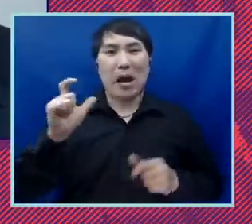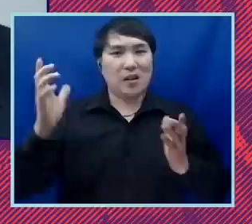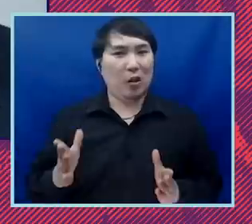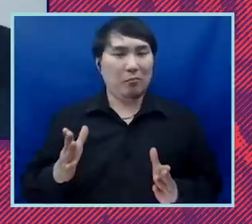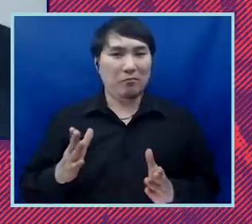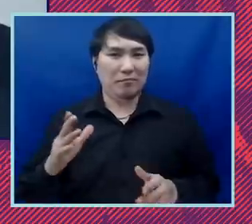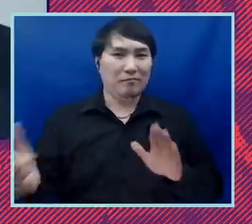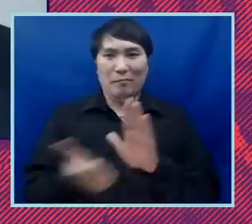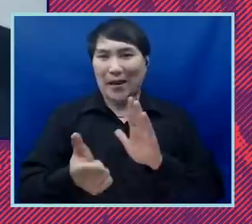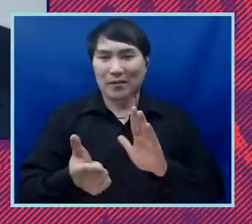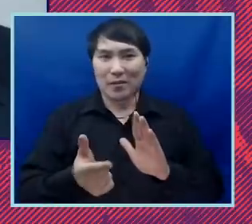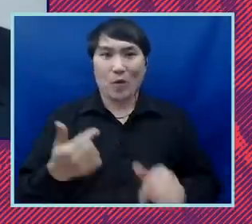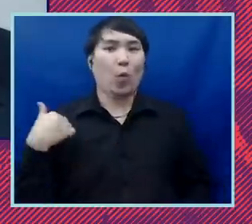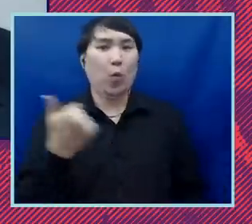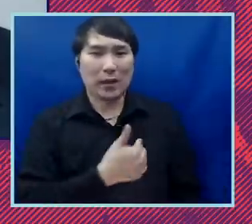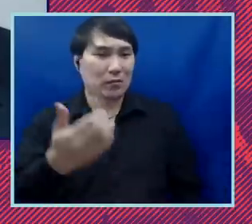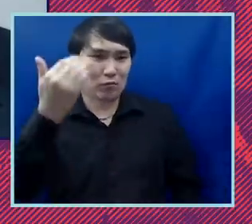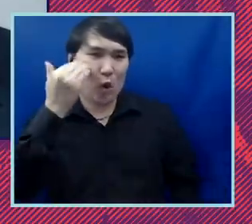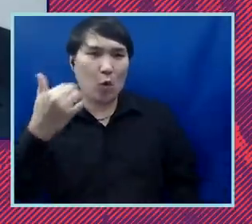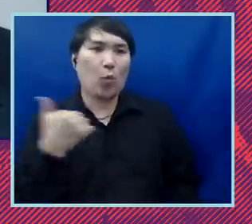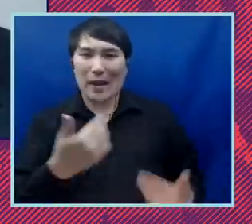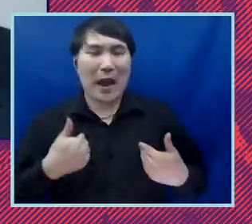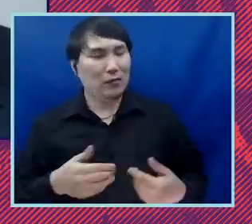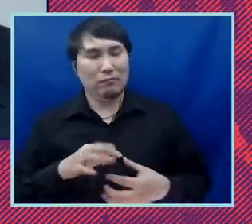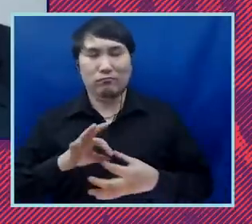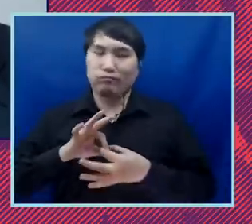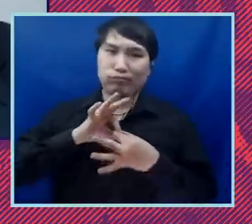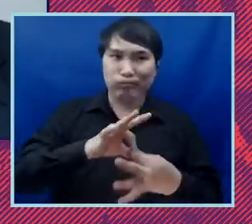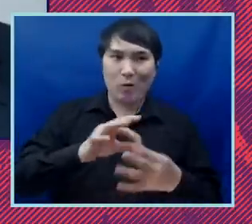obviously have a special relationship with that issue. And so we celebrated quite a bit